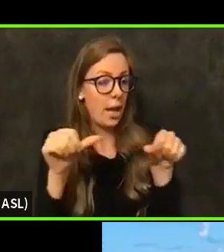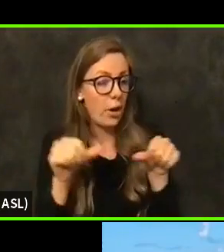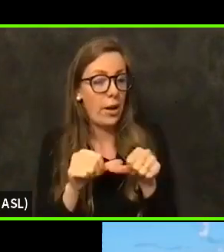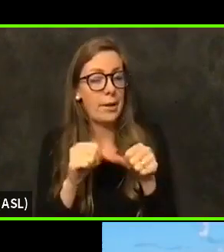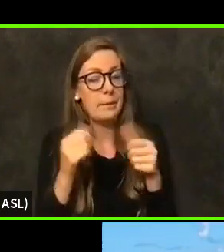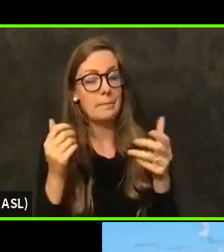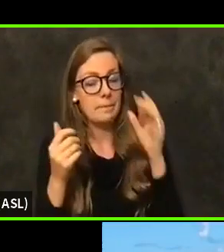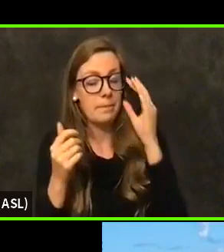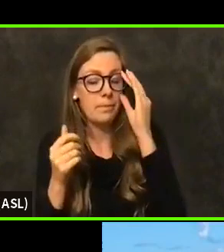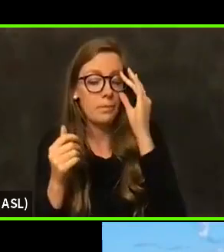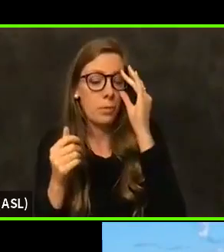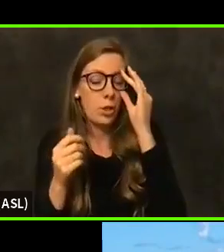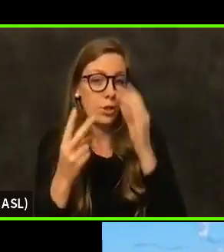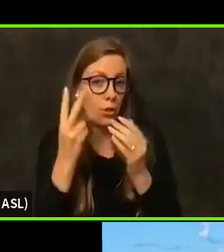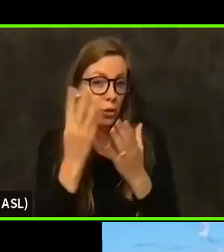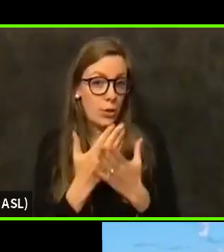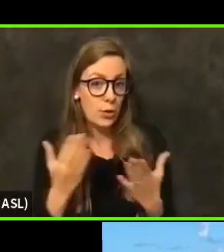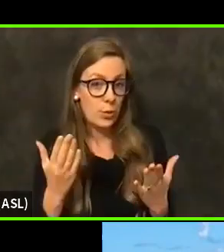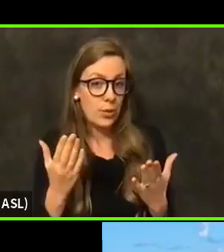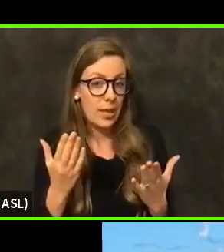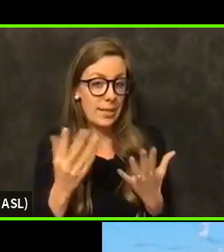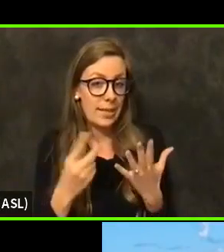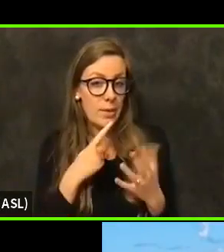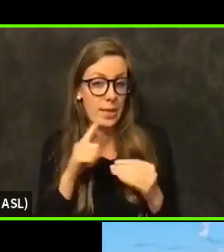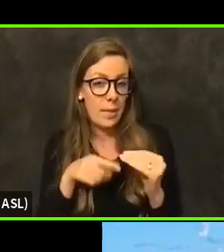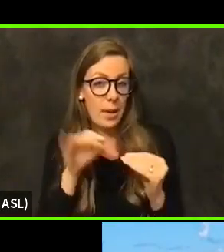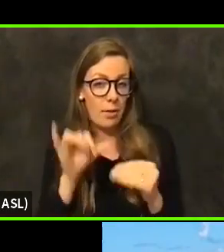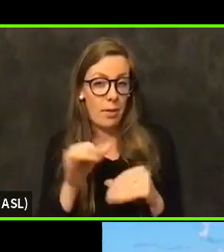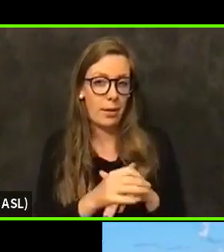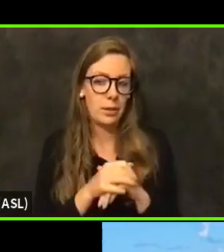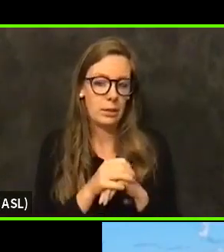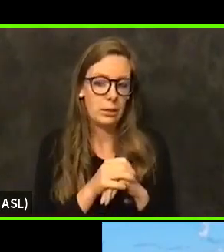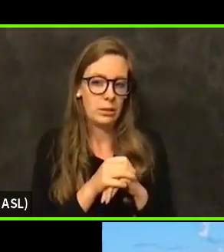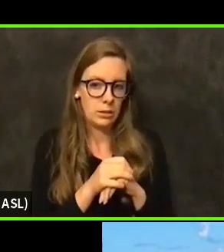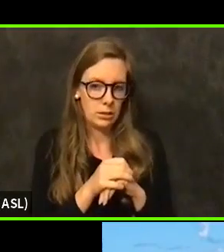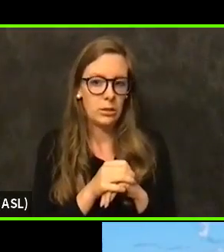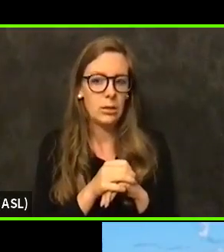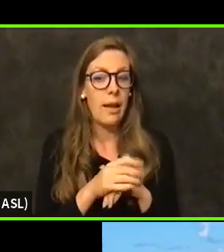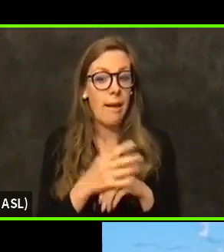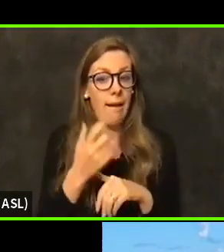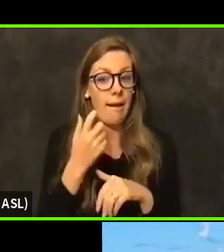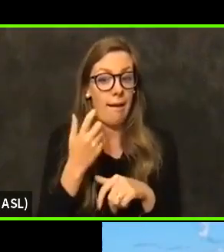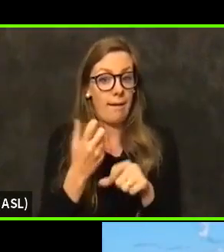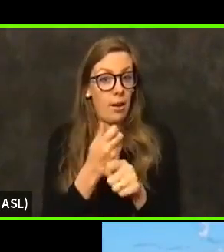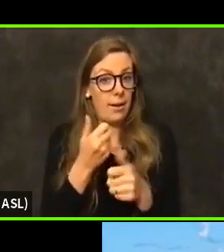So there's two things I would say around that. I actually got a text during this call